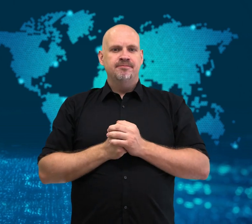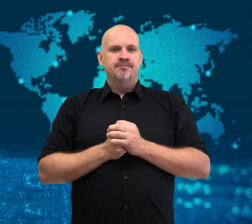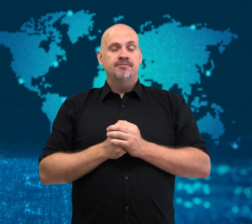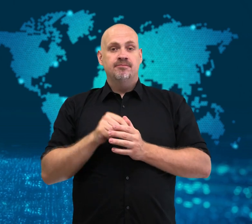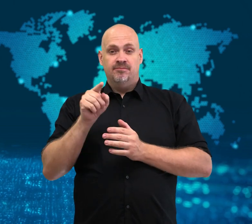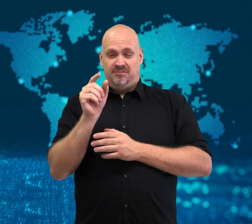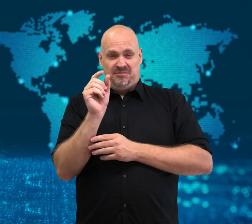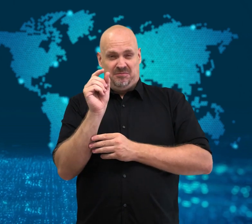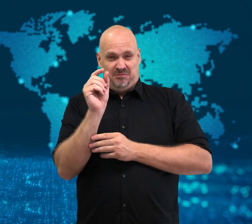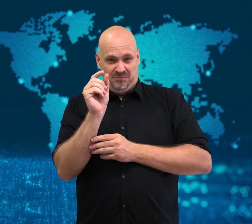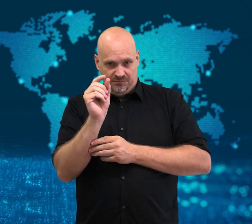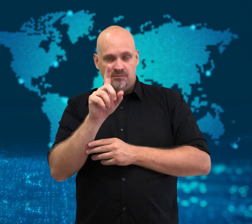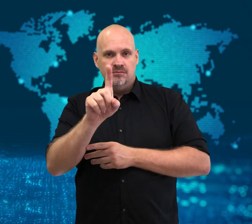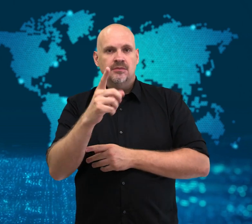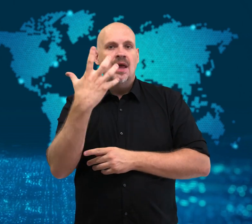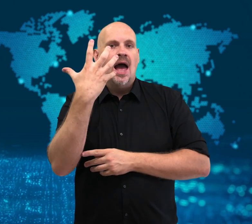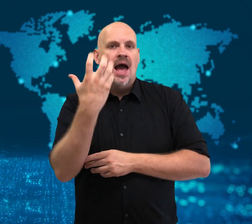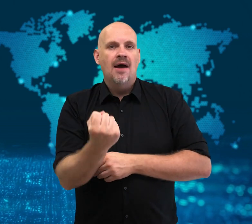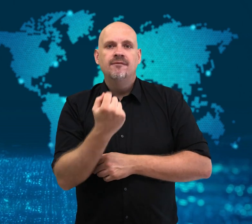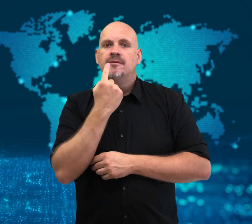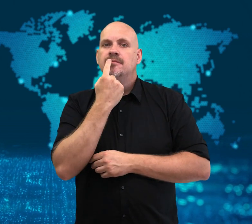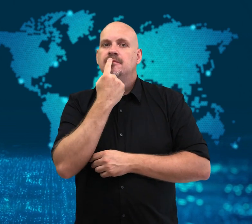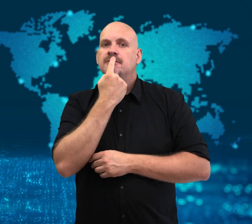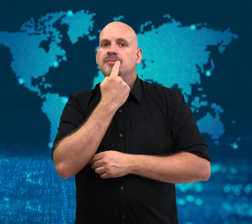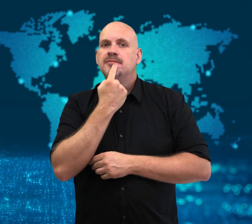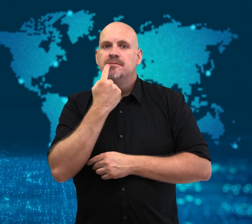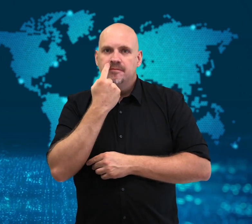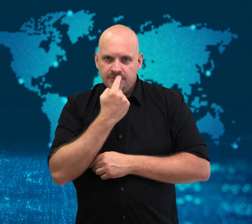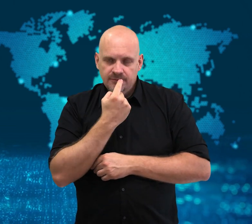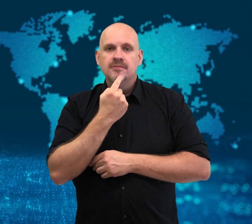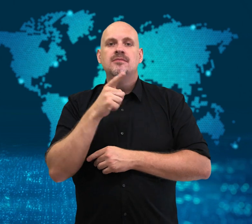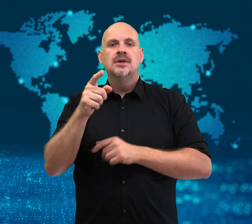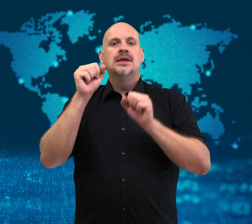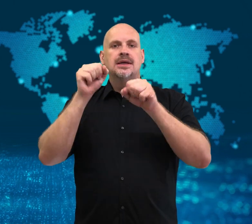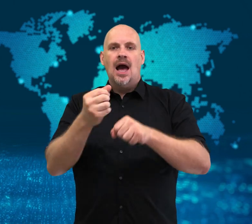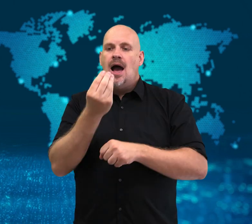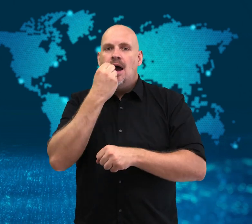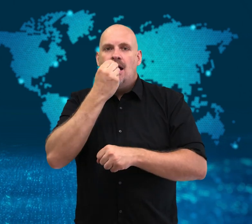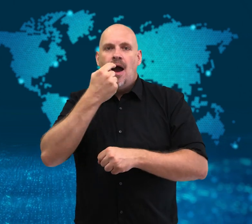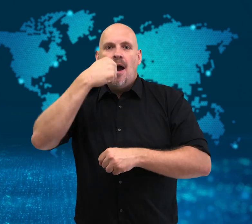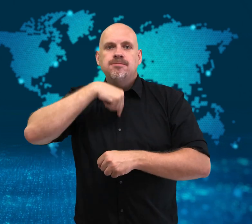This creature measures less than one millimetre.